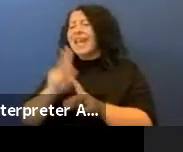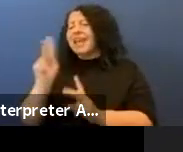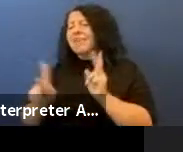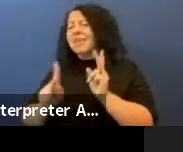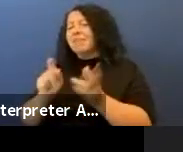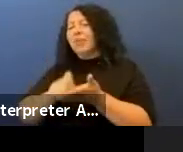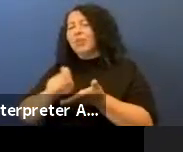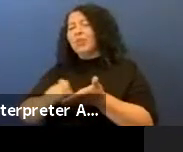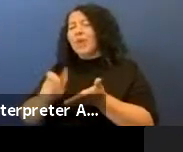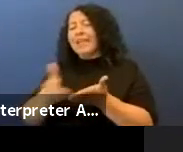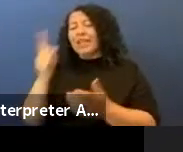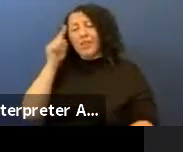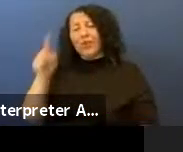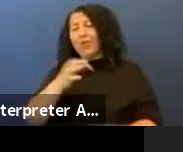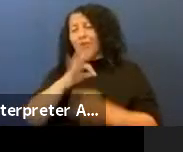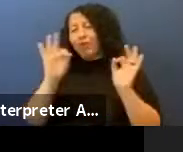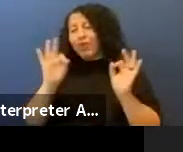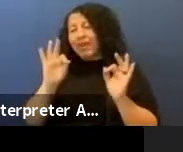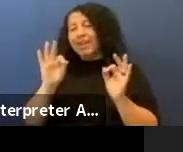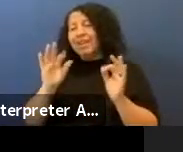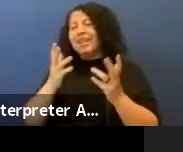They might point you in the right direction but they're not going to do